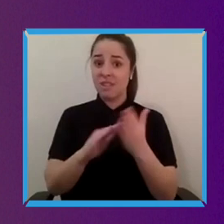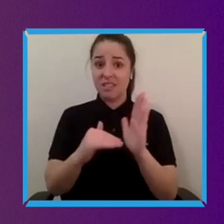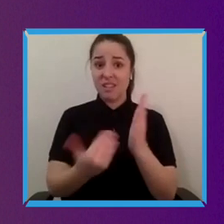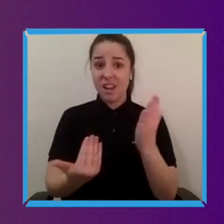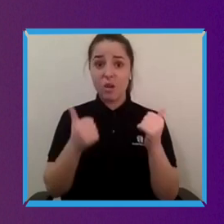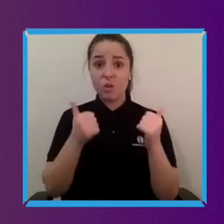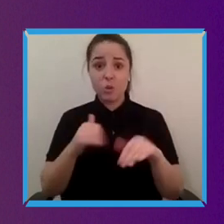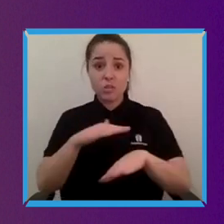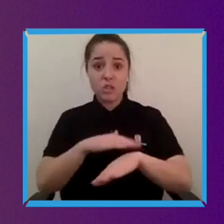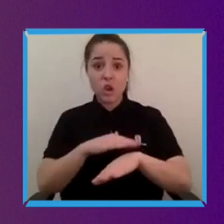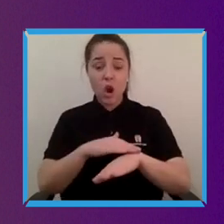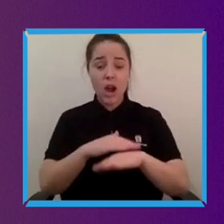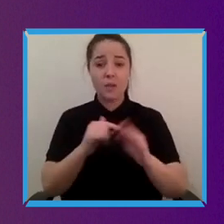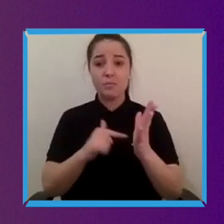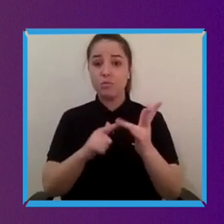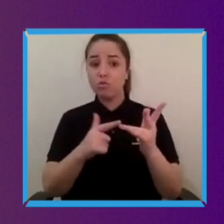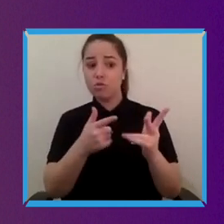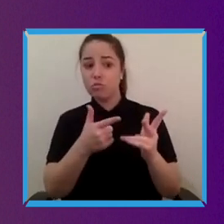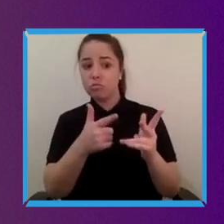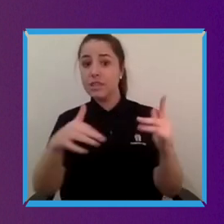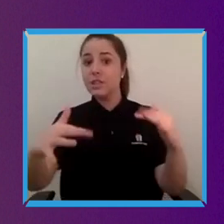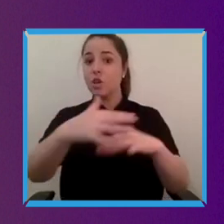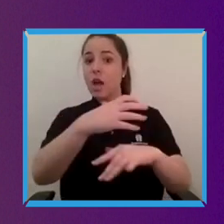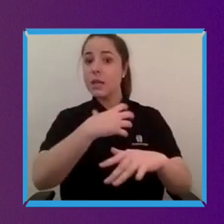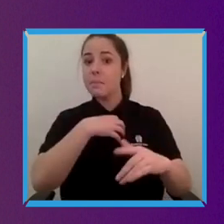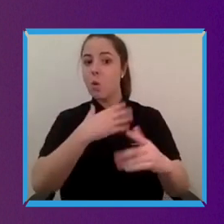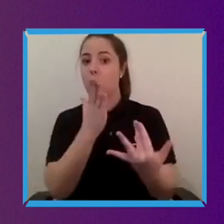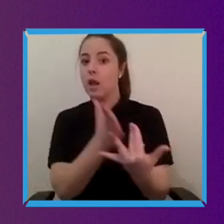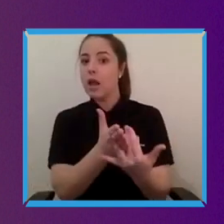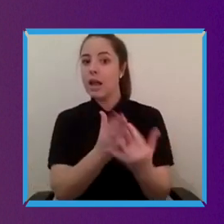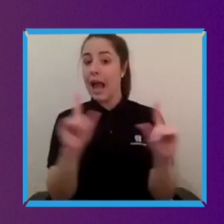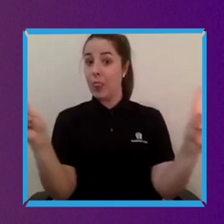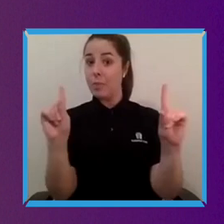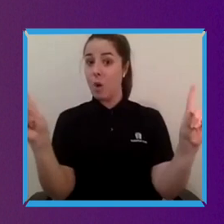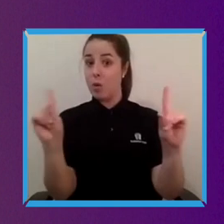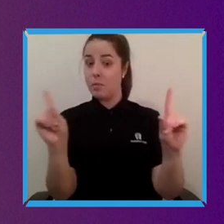society more accessible and inclusive if we put our minds to it.